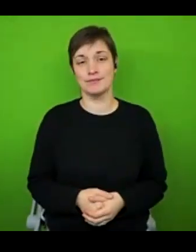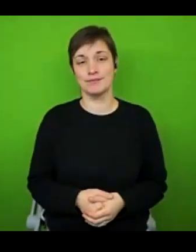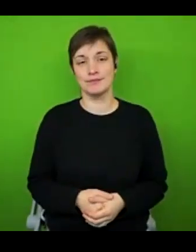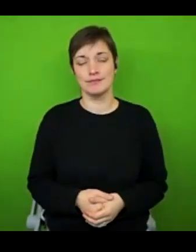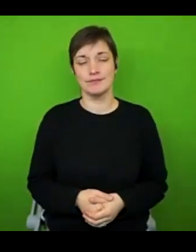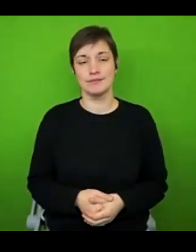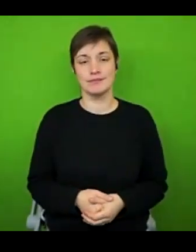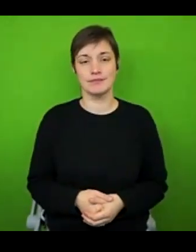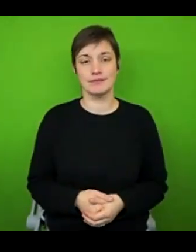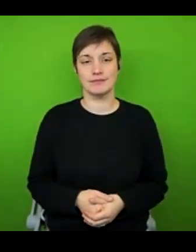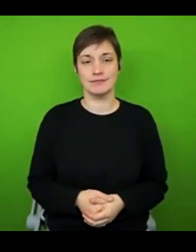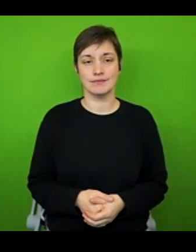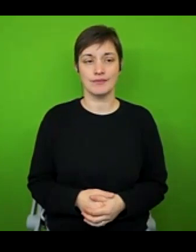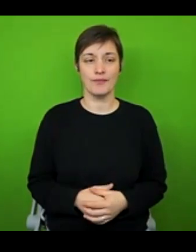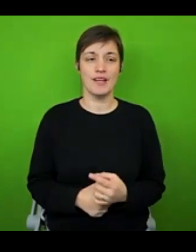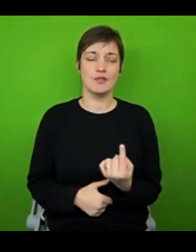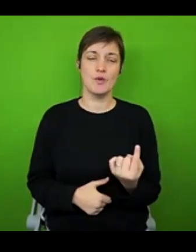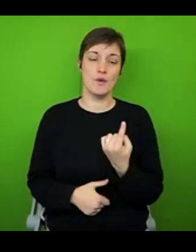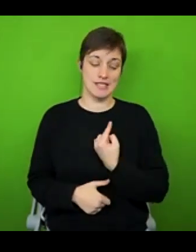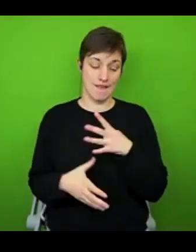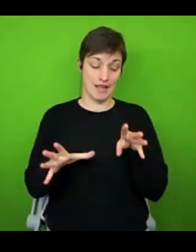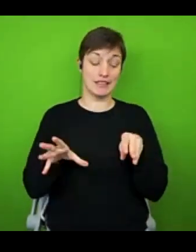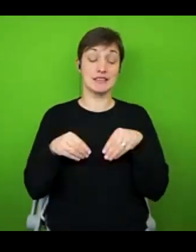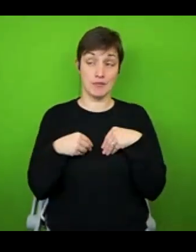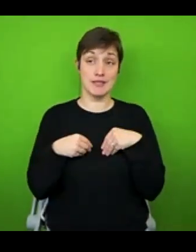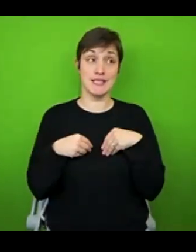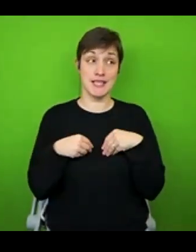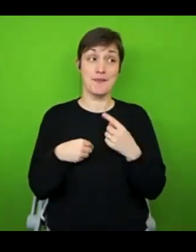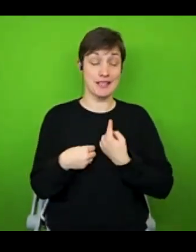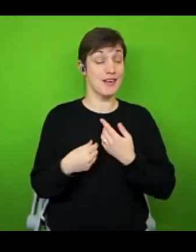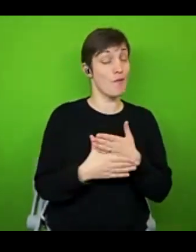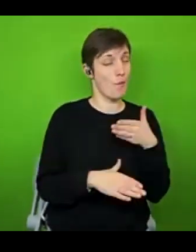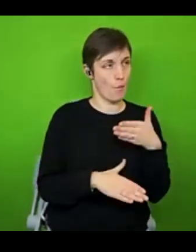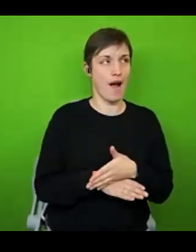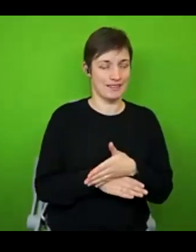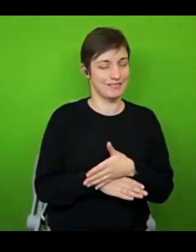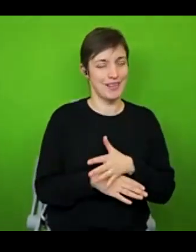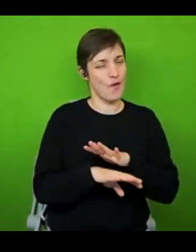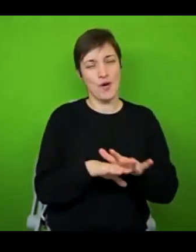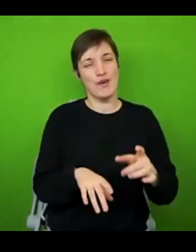So self acceptance is still something I'm very much working on. And there's no easy fix for the internal